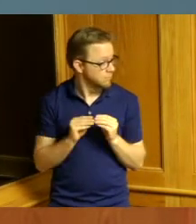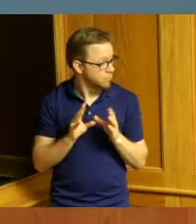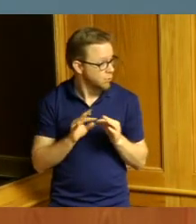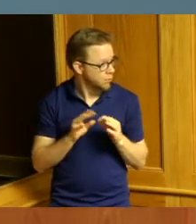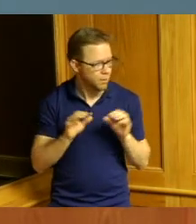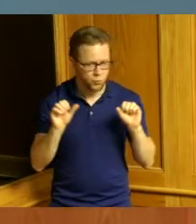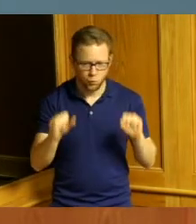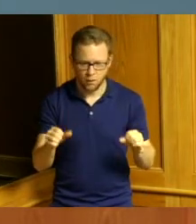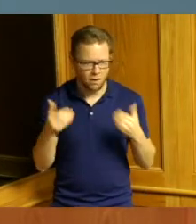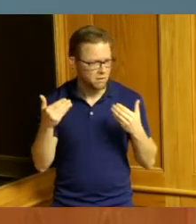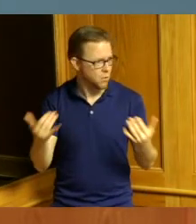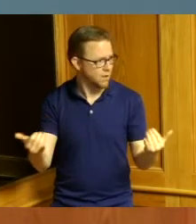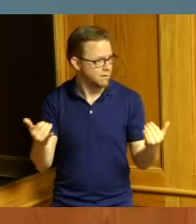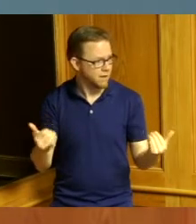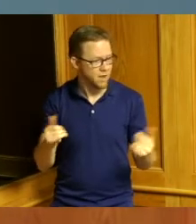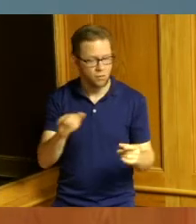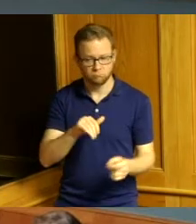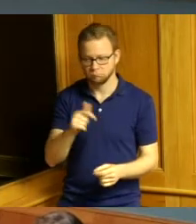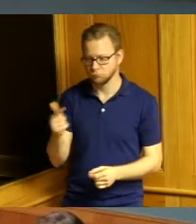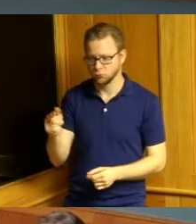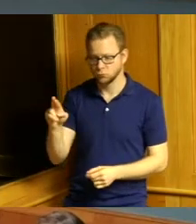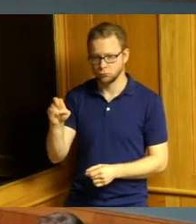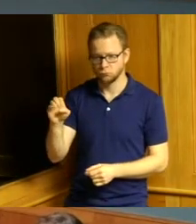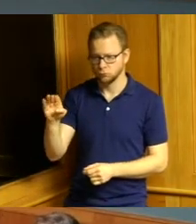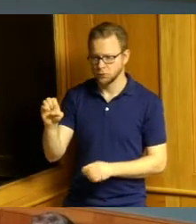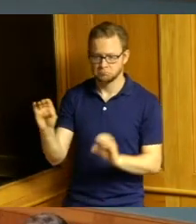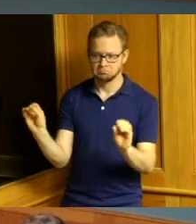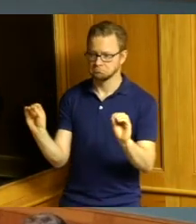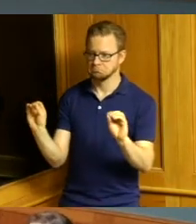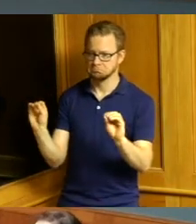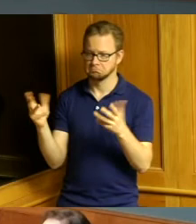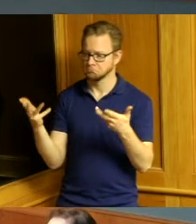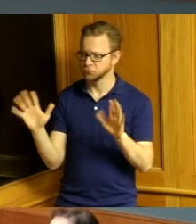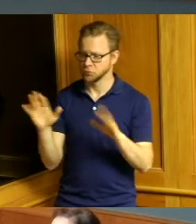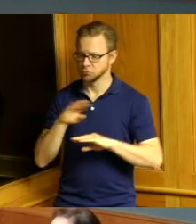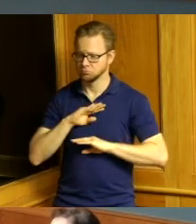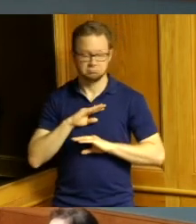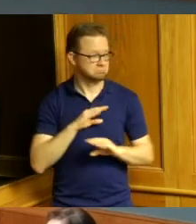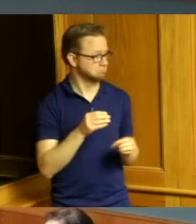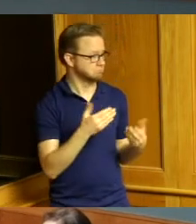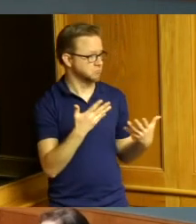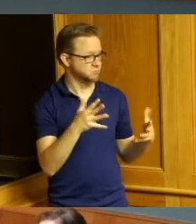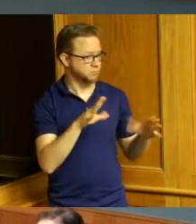now Commissioner Reece no more comments okay no comments no comments I'll make a motion to